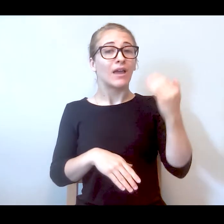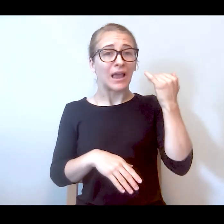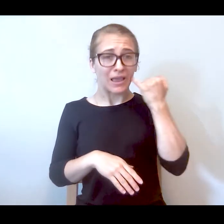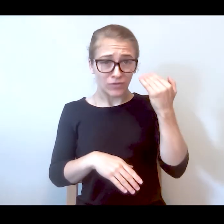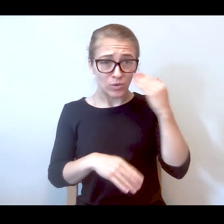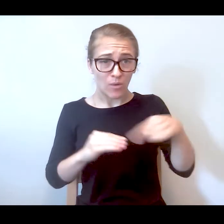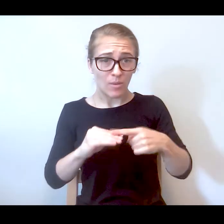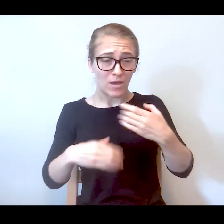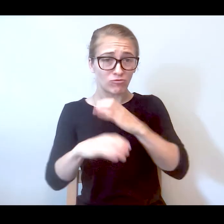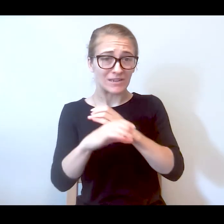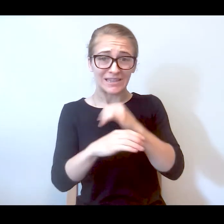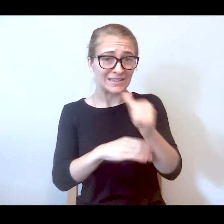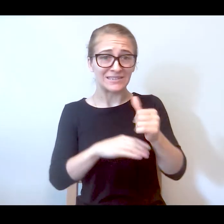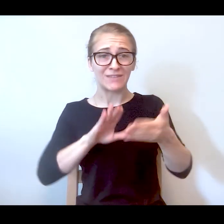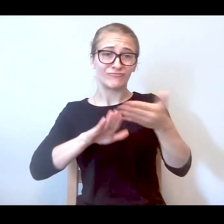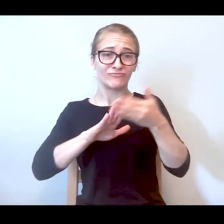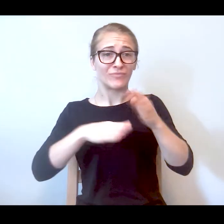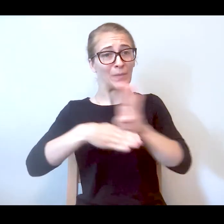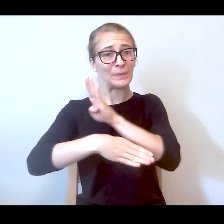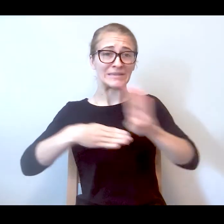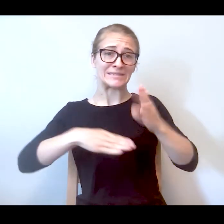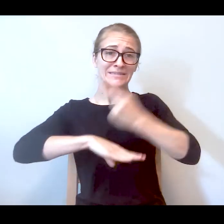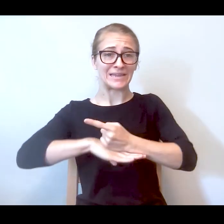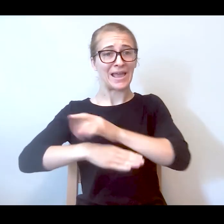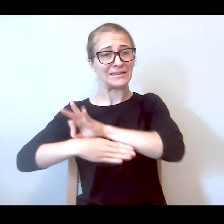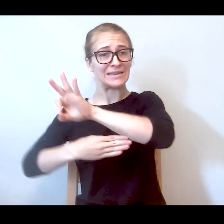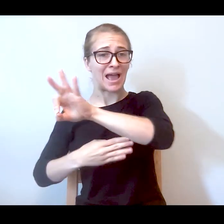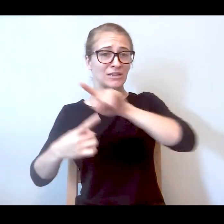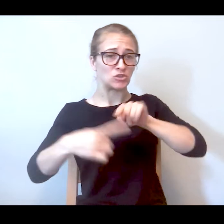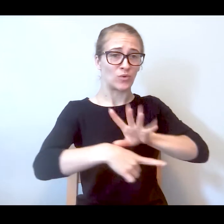on a 9:00 to 5:00 model. They don't operate on a